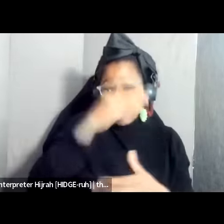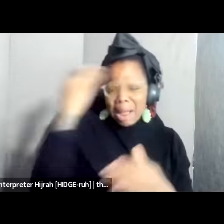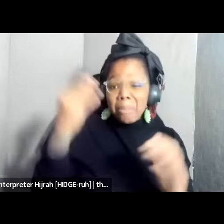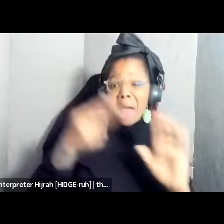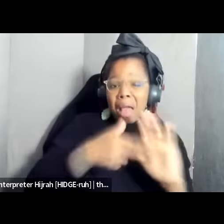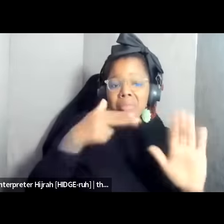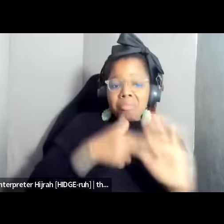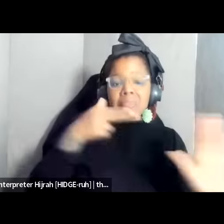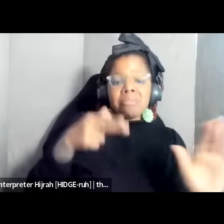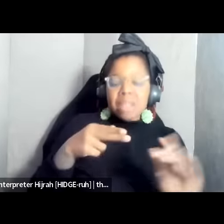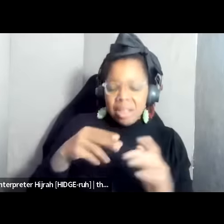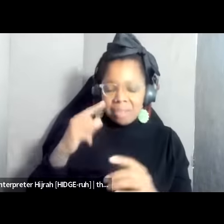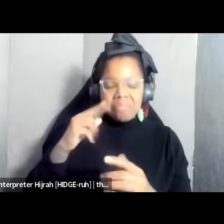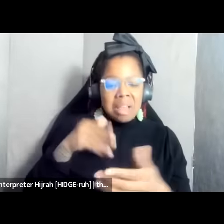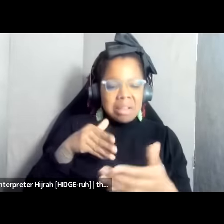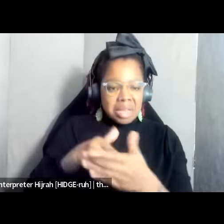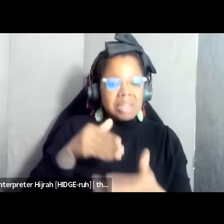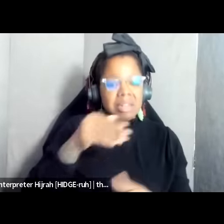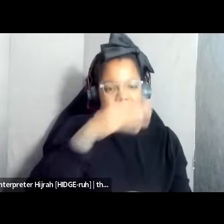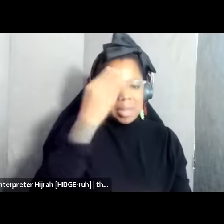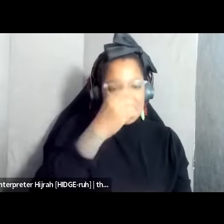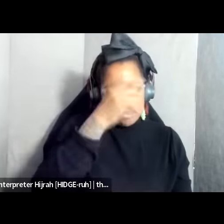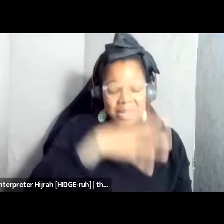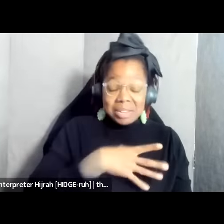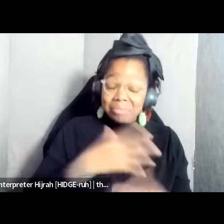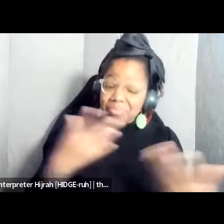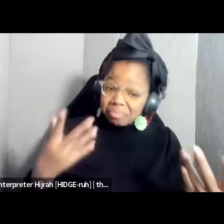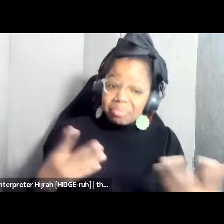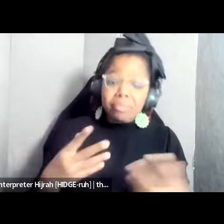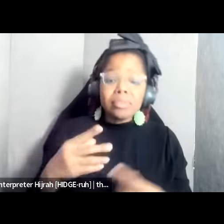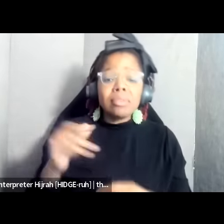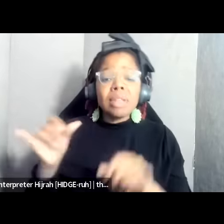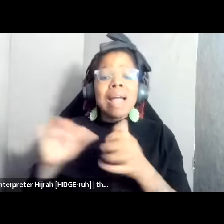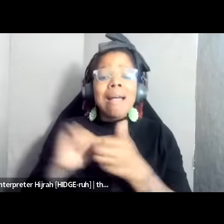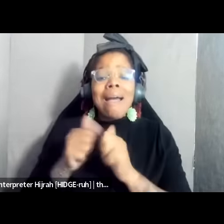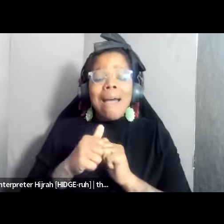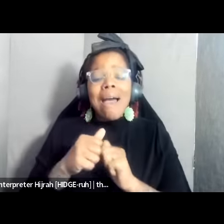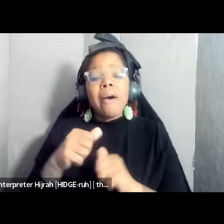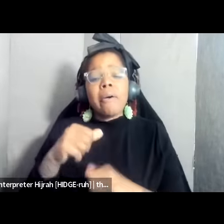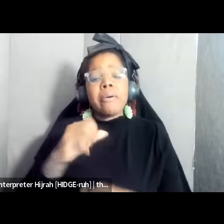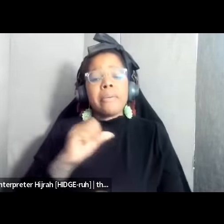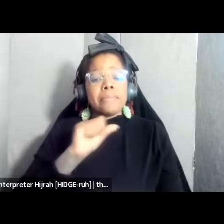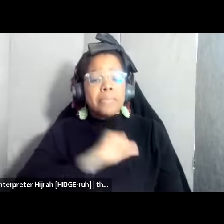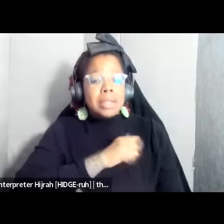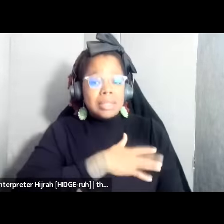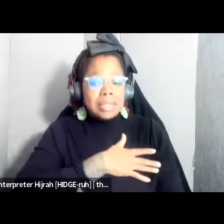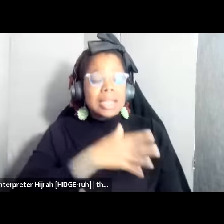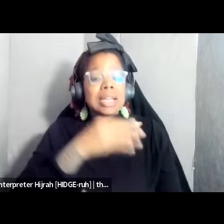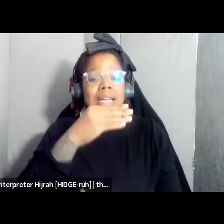black men for example um the way that Palestinian and black women are ungendered or de gendered by